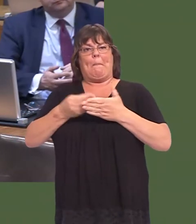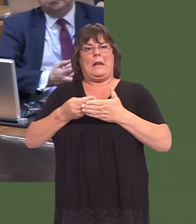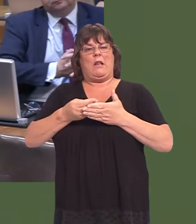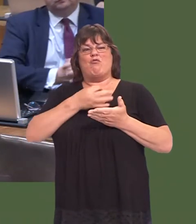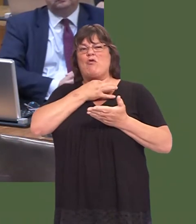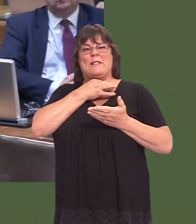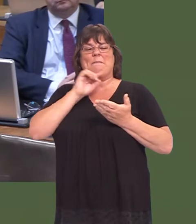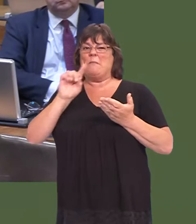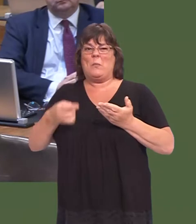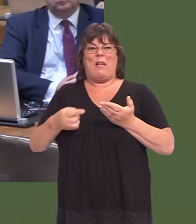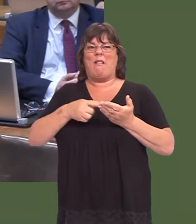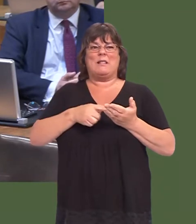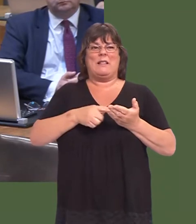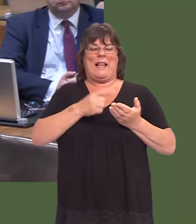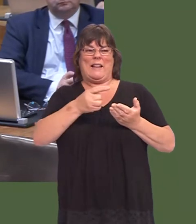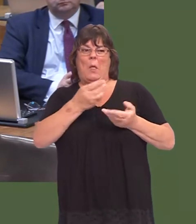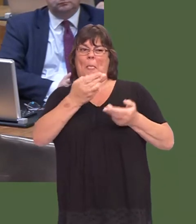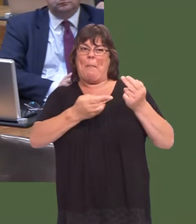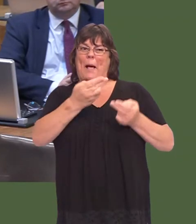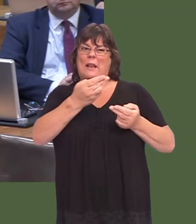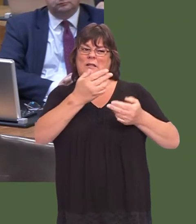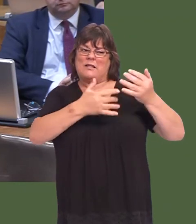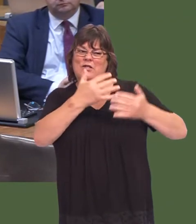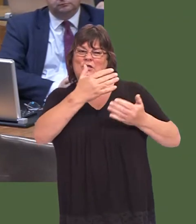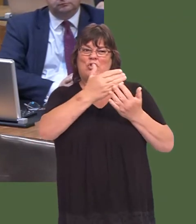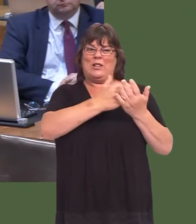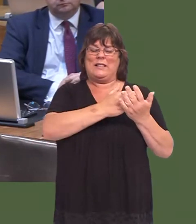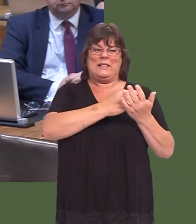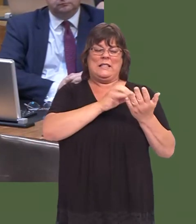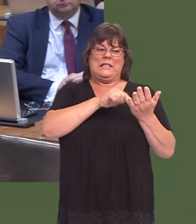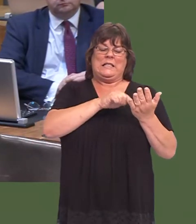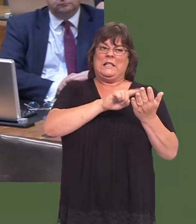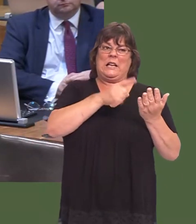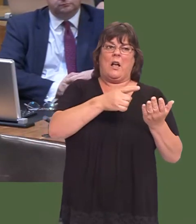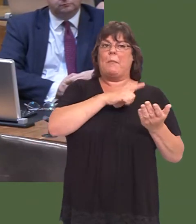on our balance sheet. If that were to happen, we would be treated as if we had already paid that money over